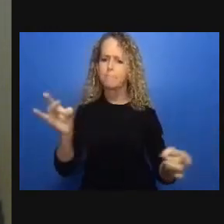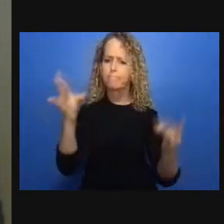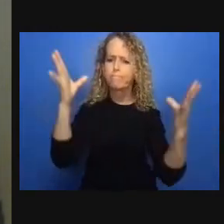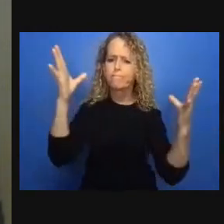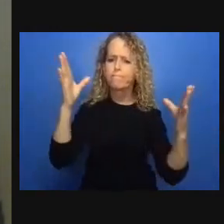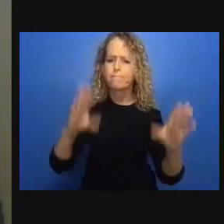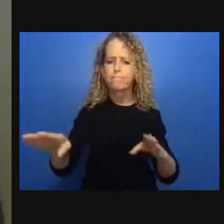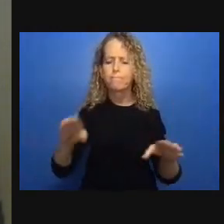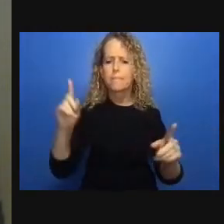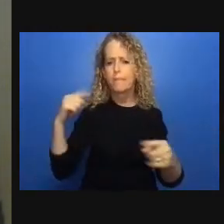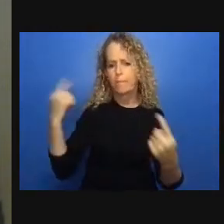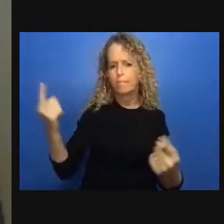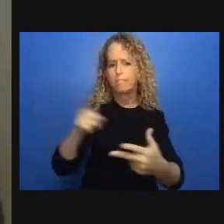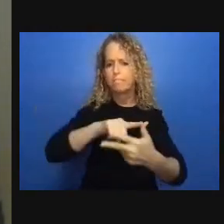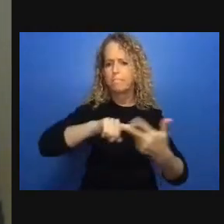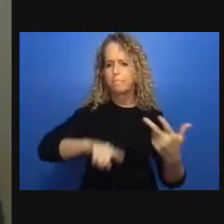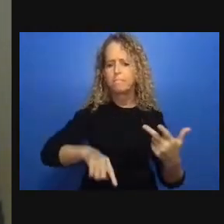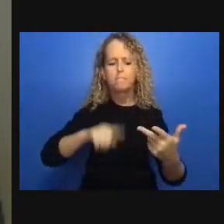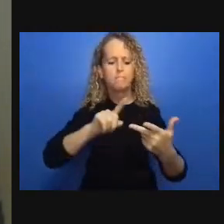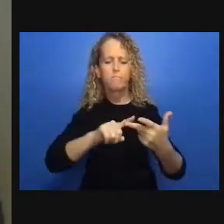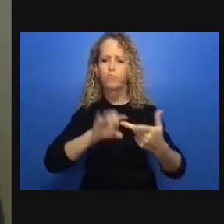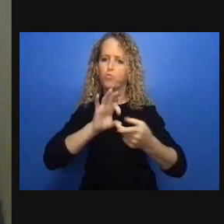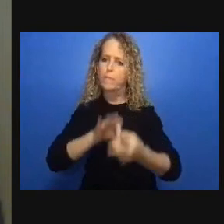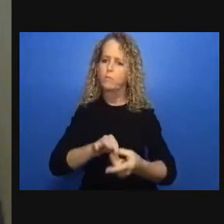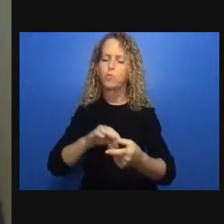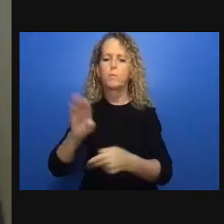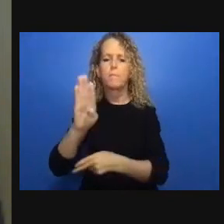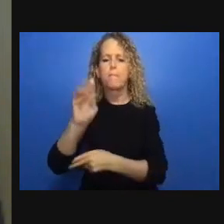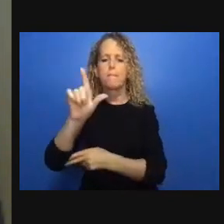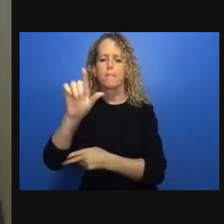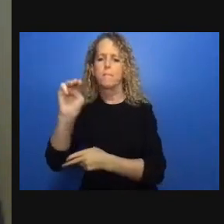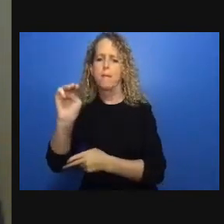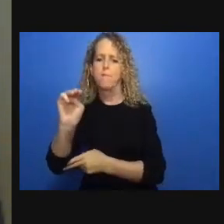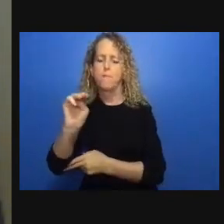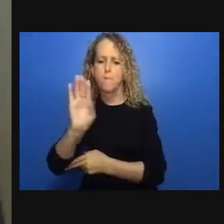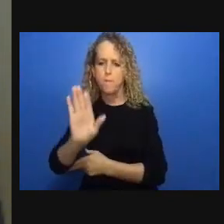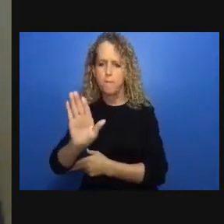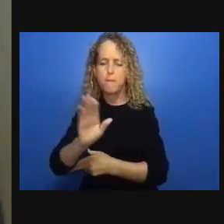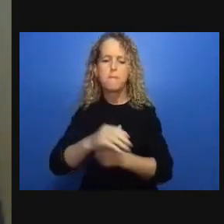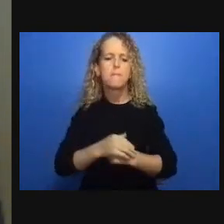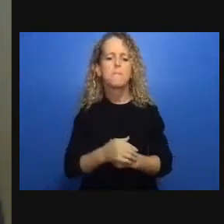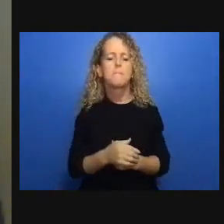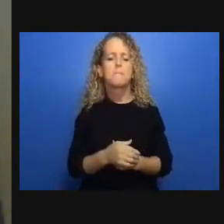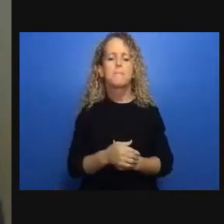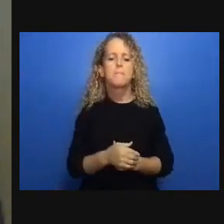or together so what we saw was an in unequal distribution of resources among organizations